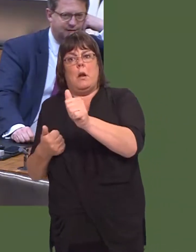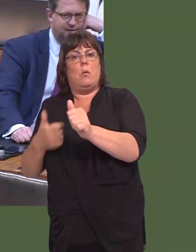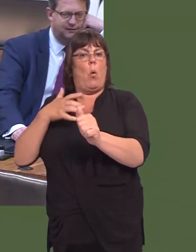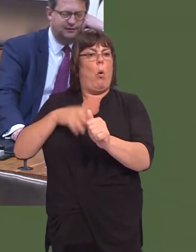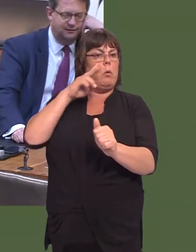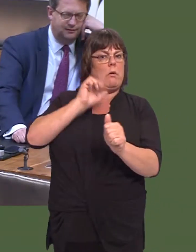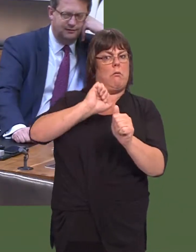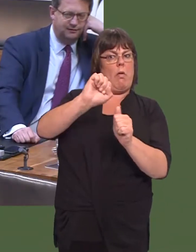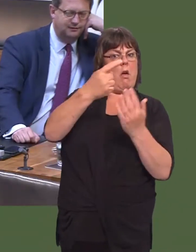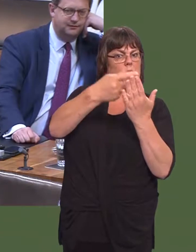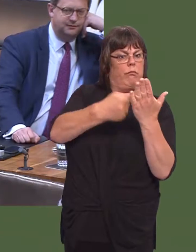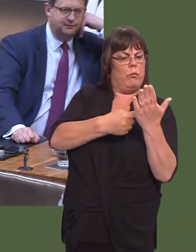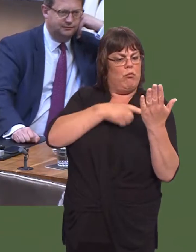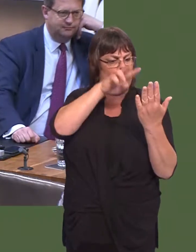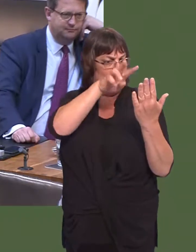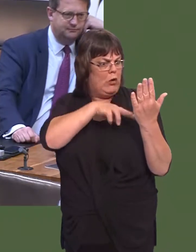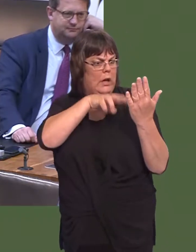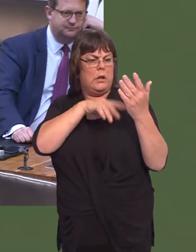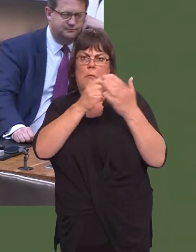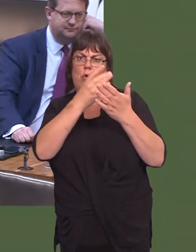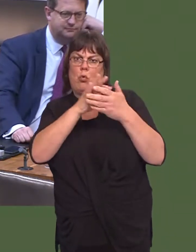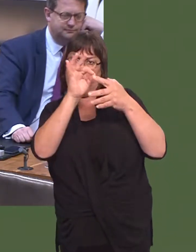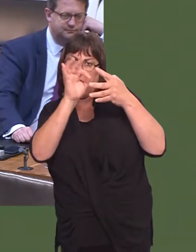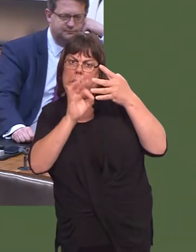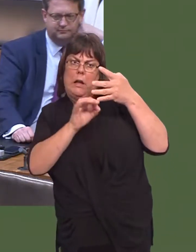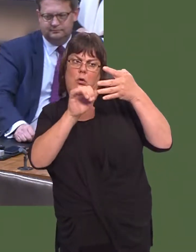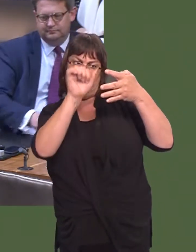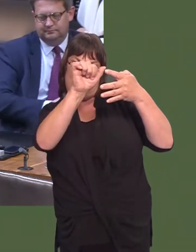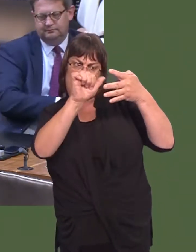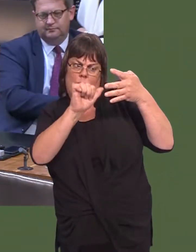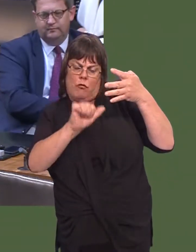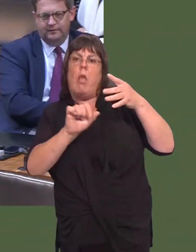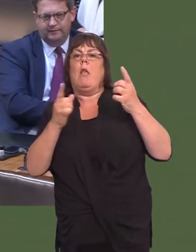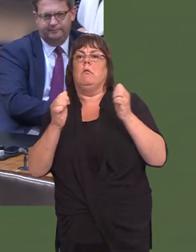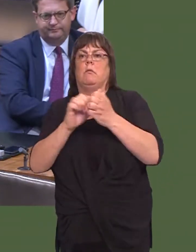As I say, on these benches we want to see the project move forward, but it is important